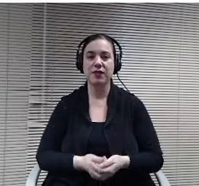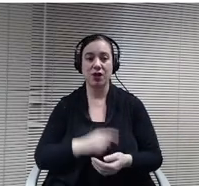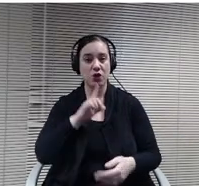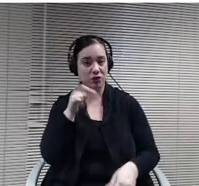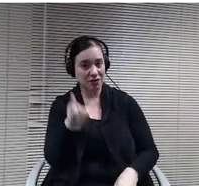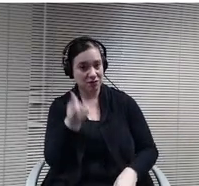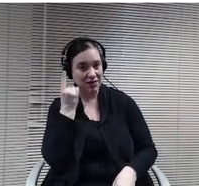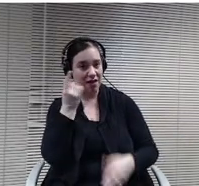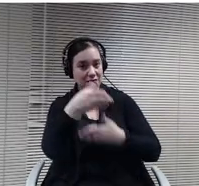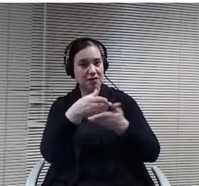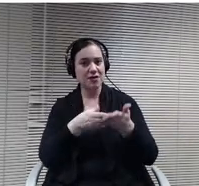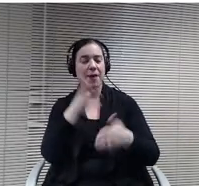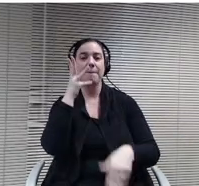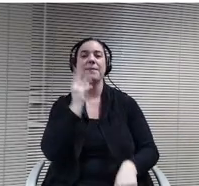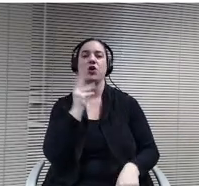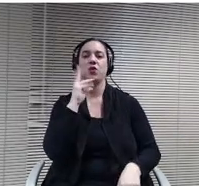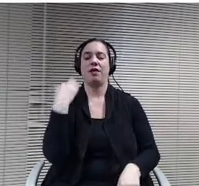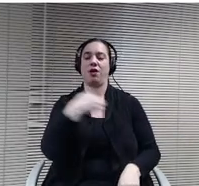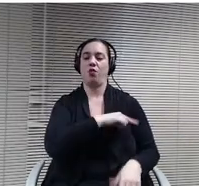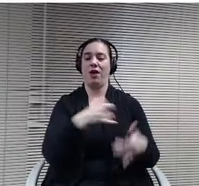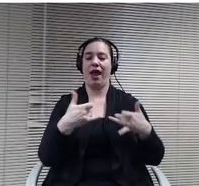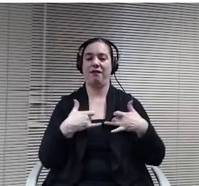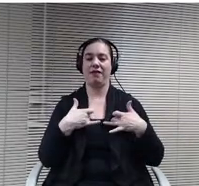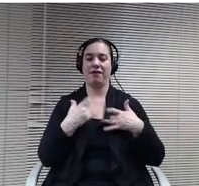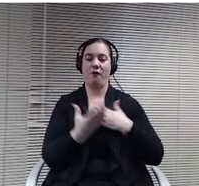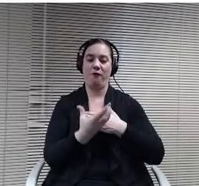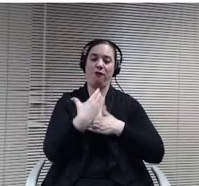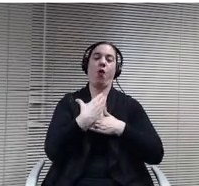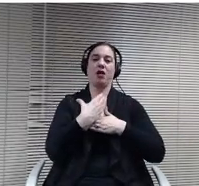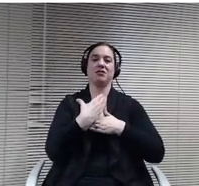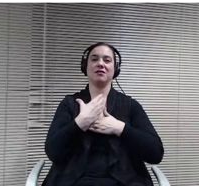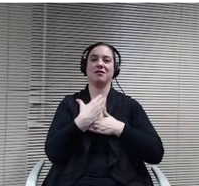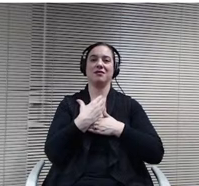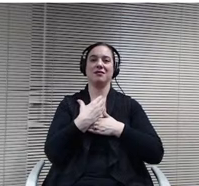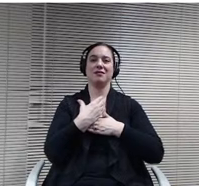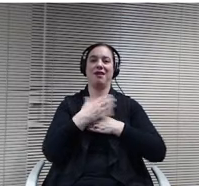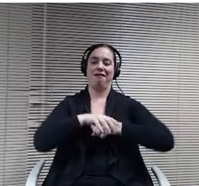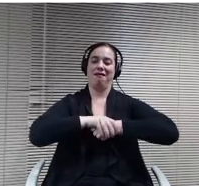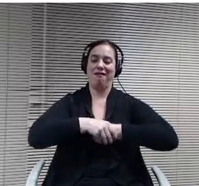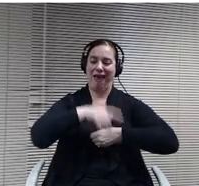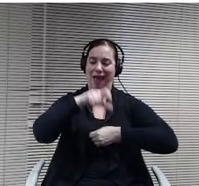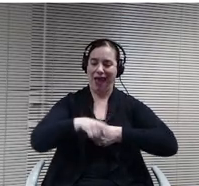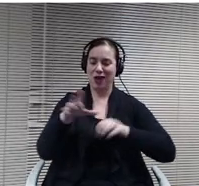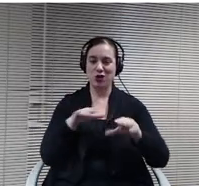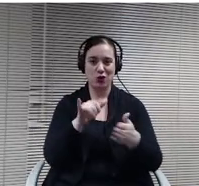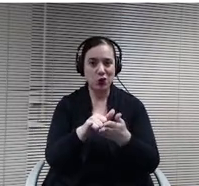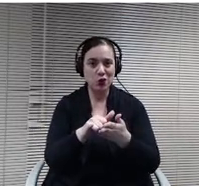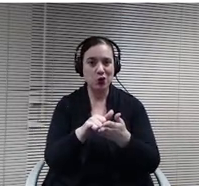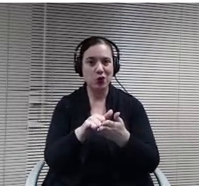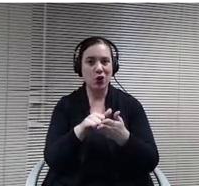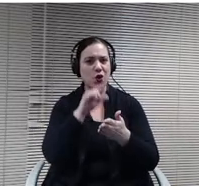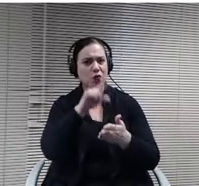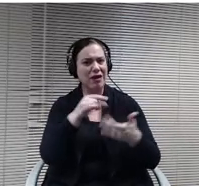we have been forced into in some ways or we've had to do have actually come with some great lessons and things that we may